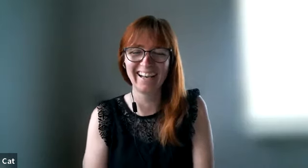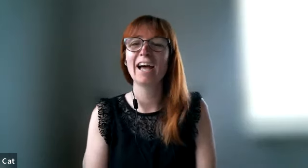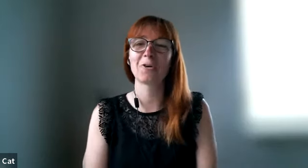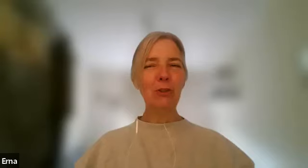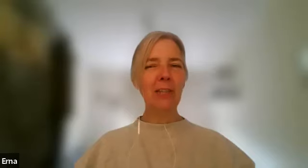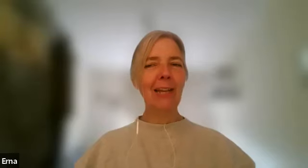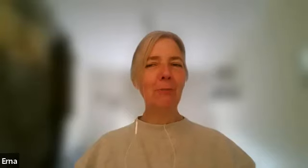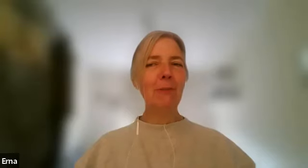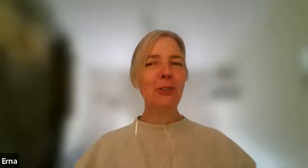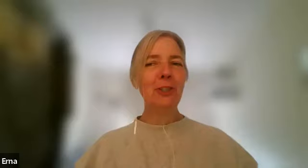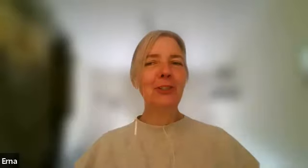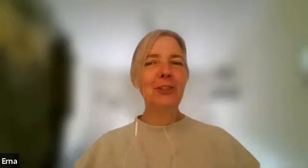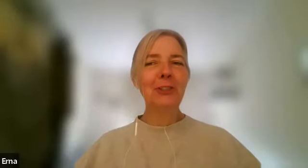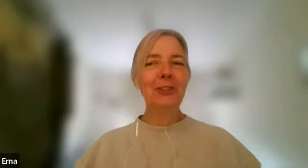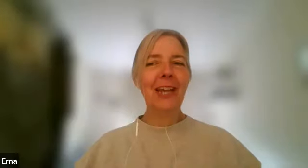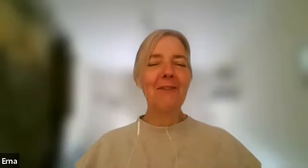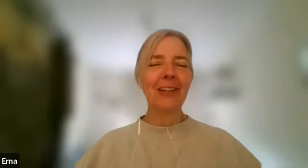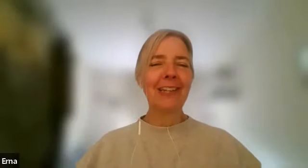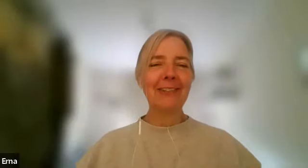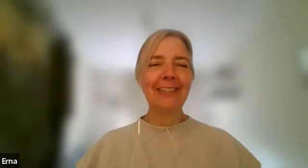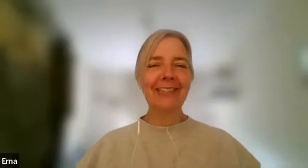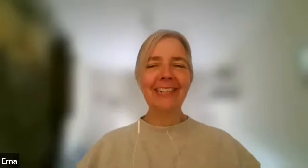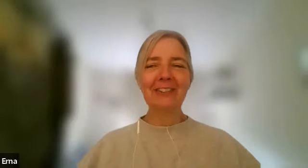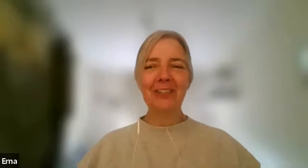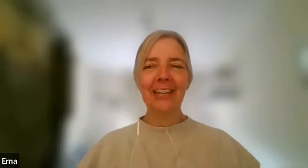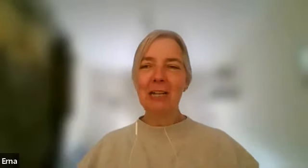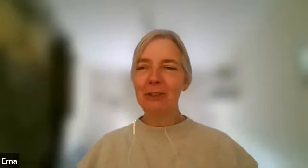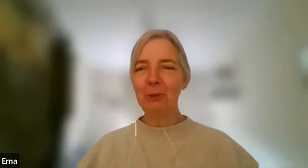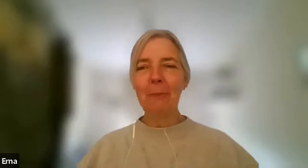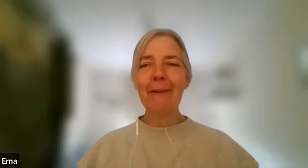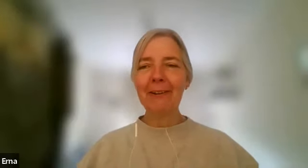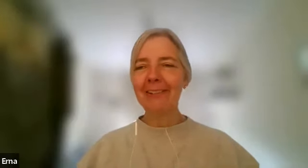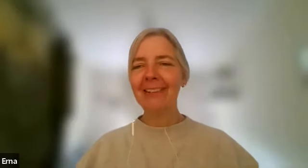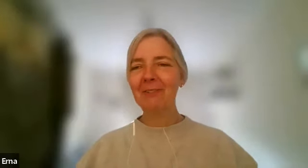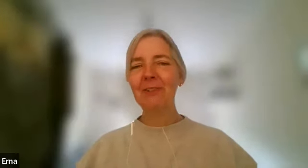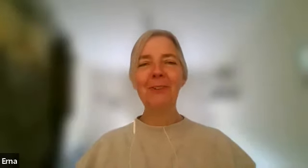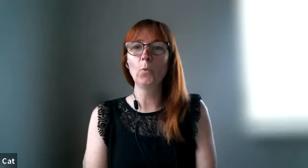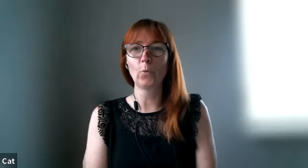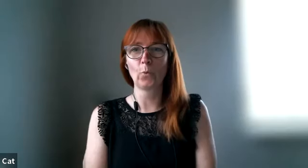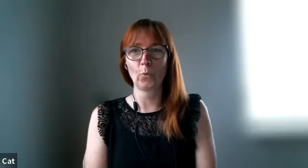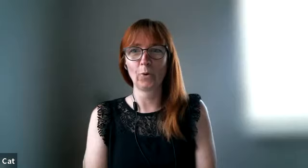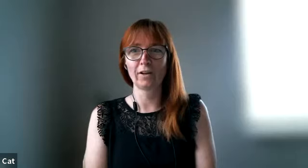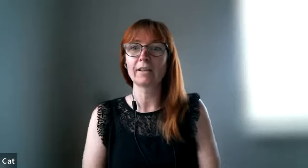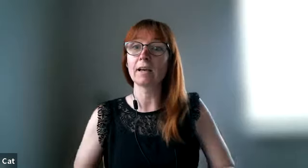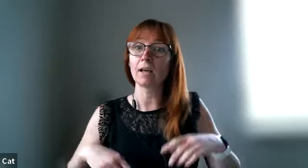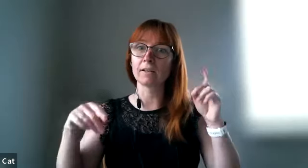maybe we should get maybe you should have a guest that's english or american yeah and